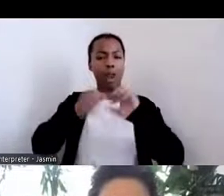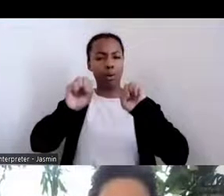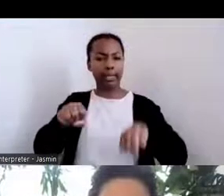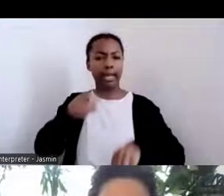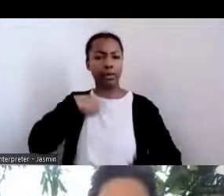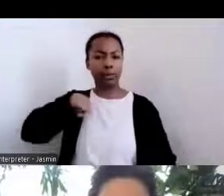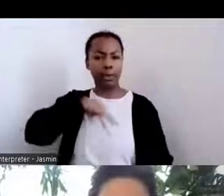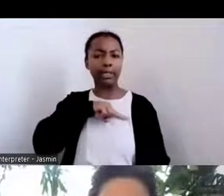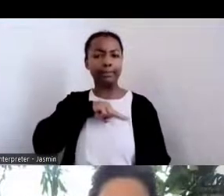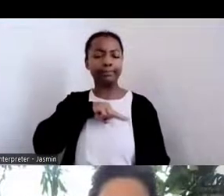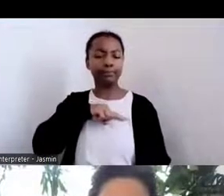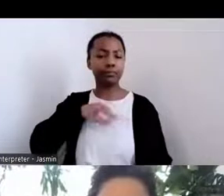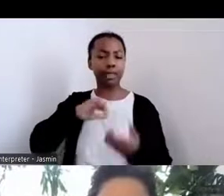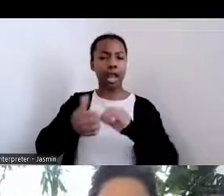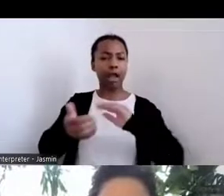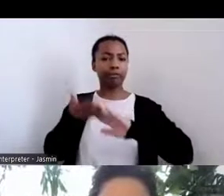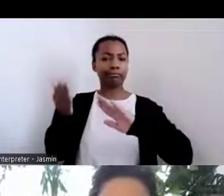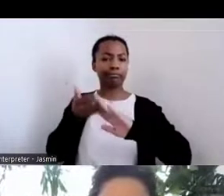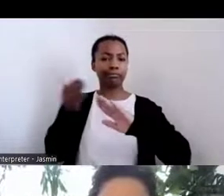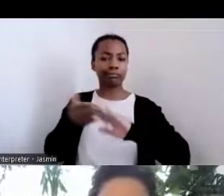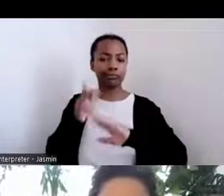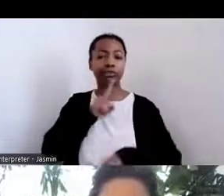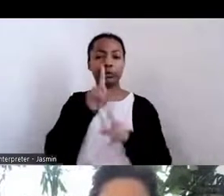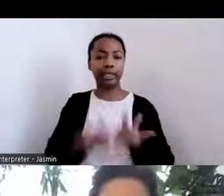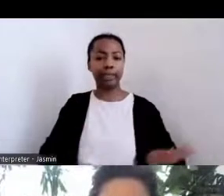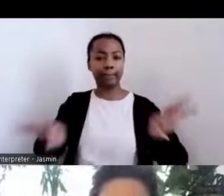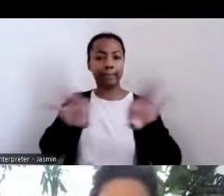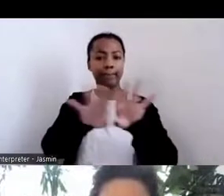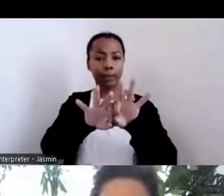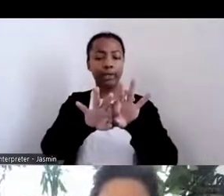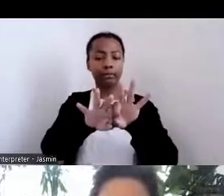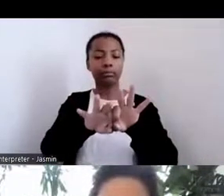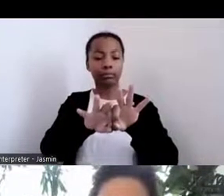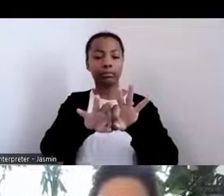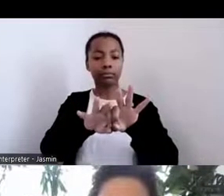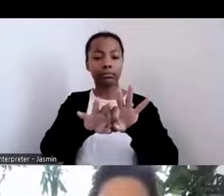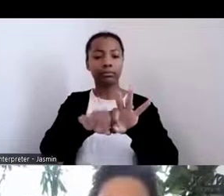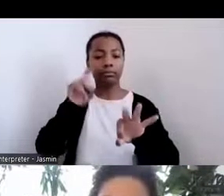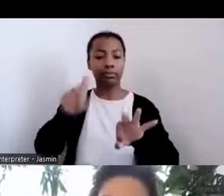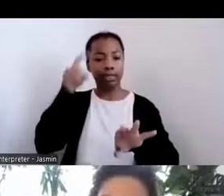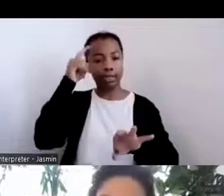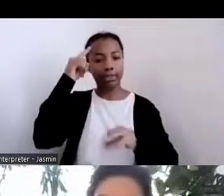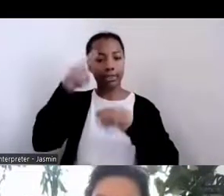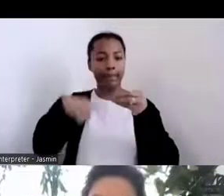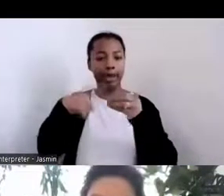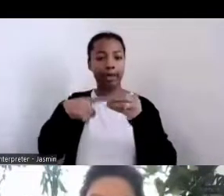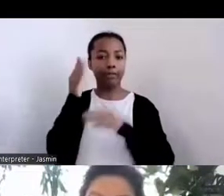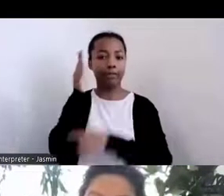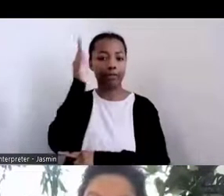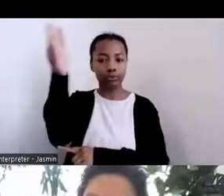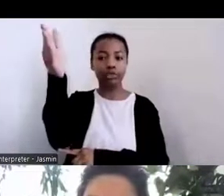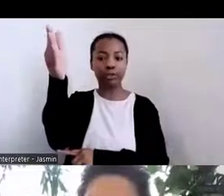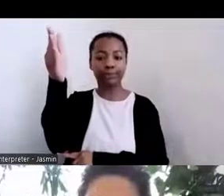facilitate that, and so it's really important as we think about the ways going forward. And this is a picture here.